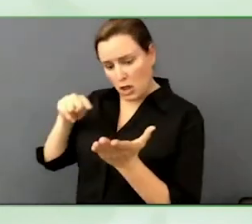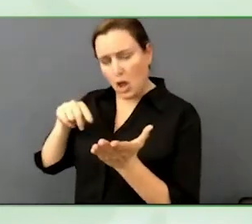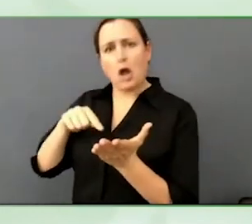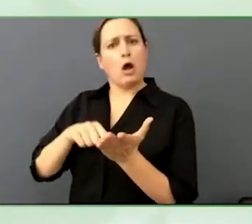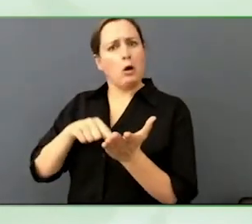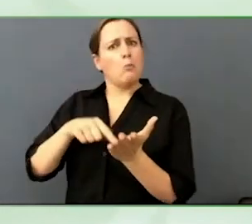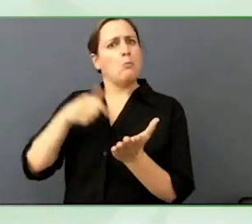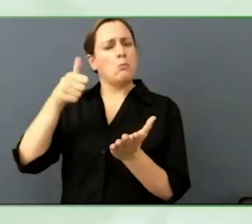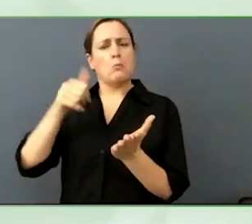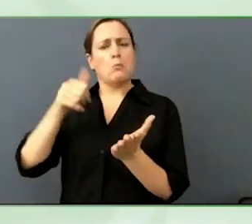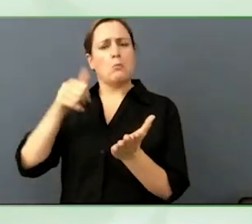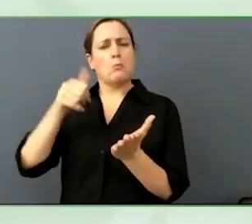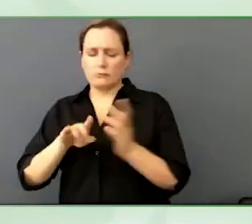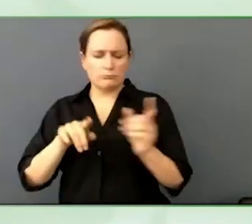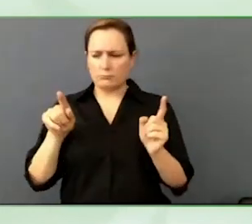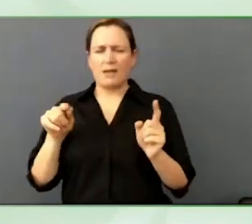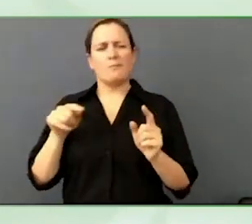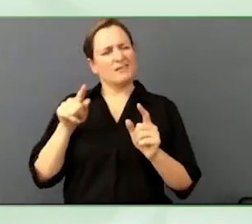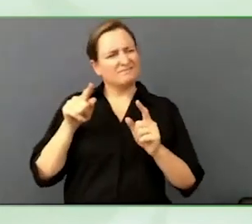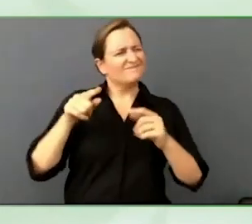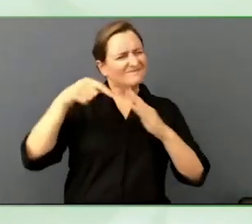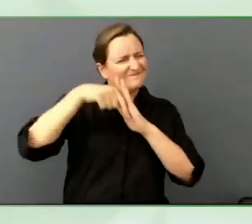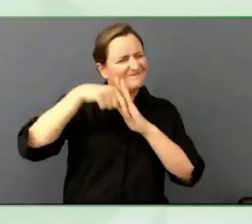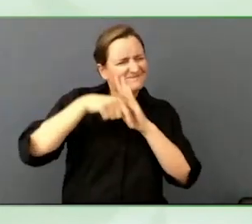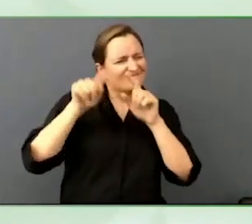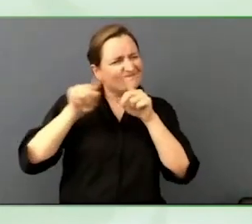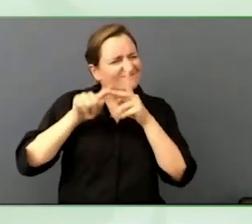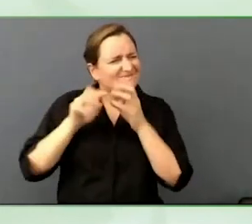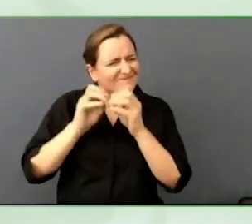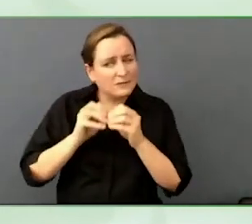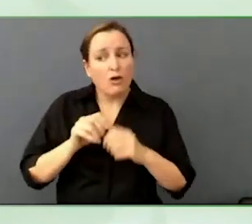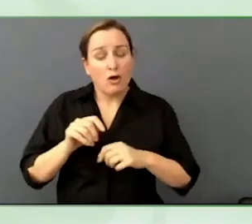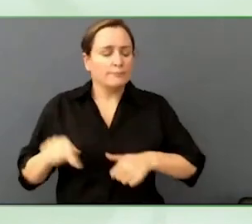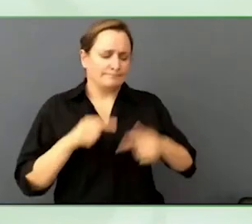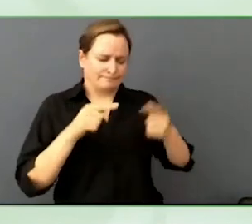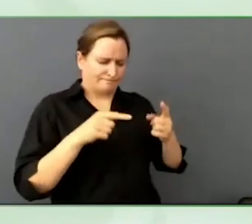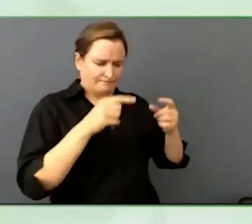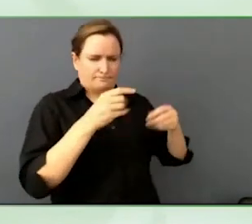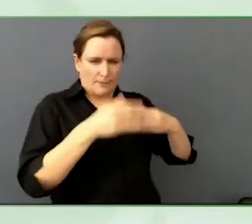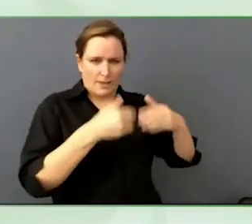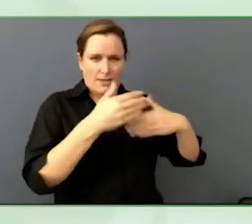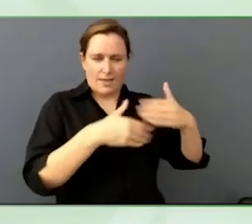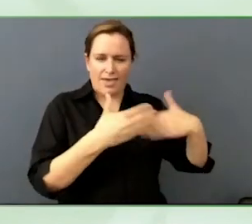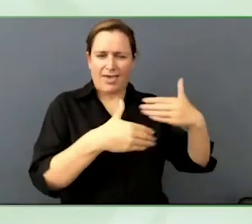That basically requires a human in the loop. Pretty much all the time, just to make sure.